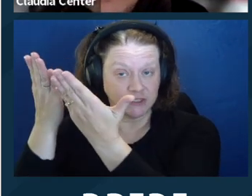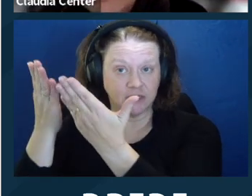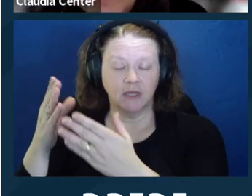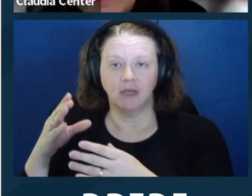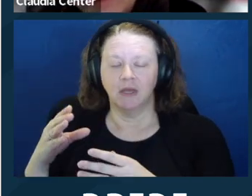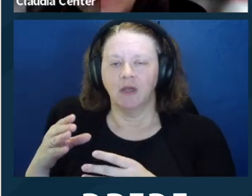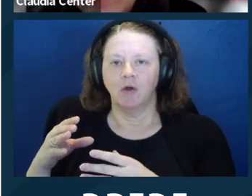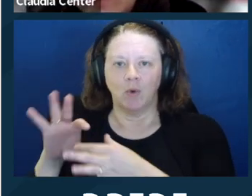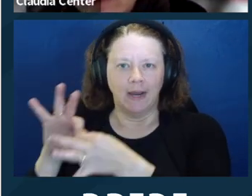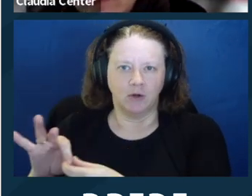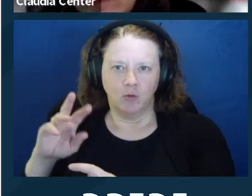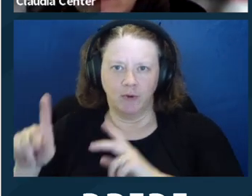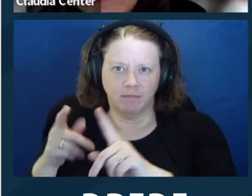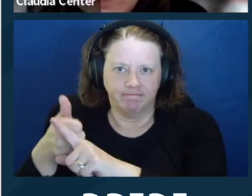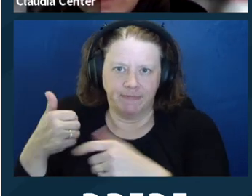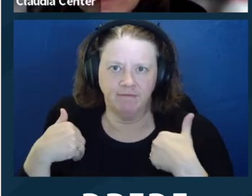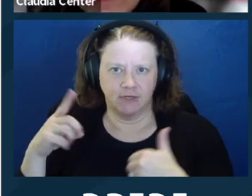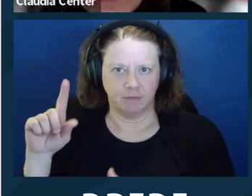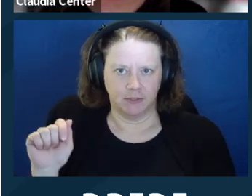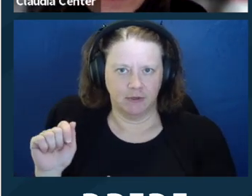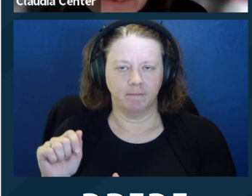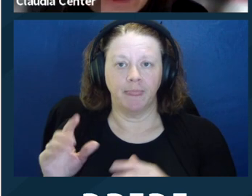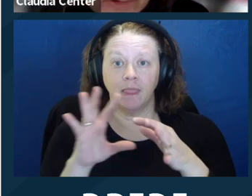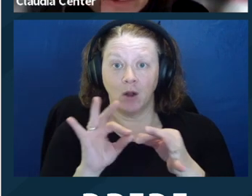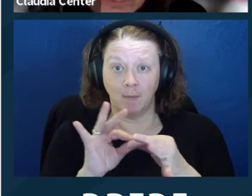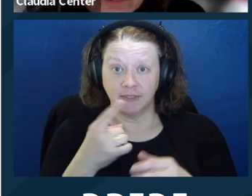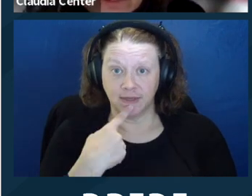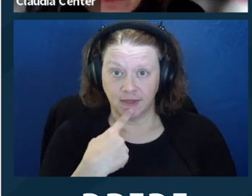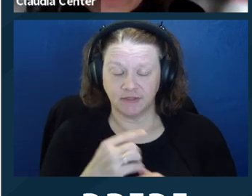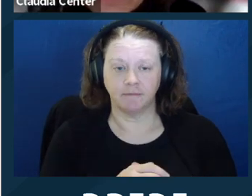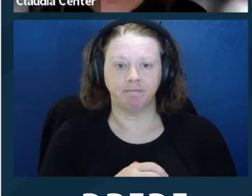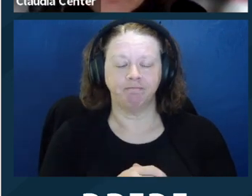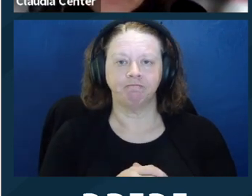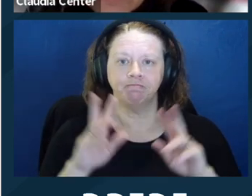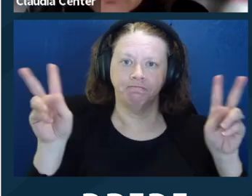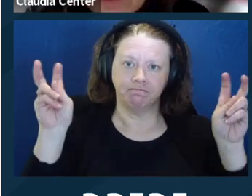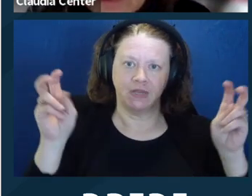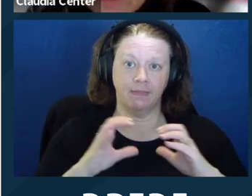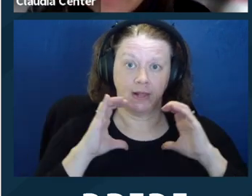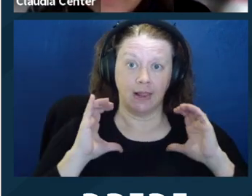have family members or other persons participate in discussions with the lawyer. When necessary,